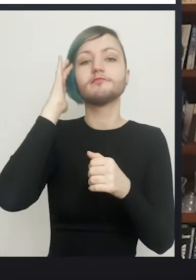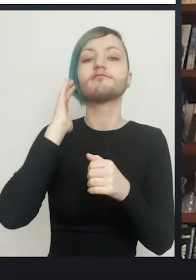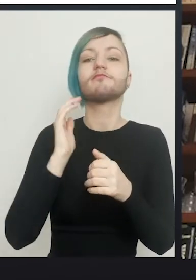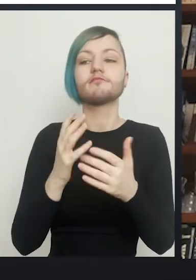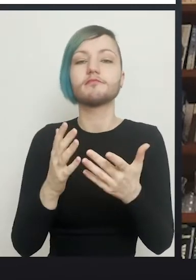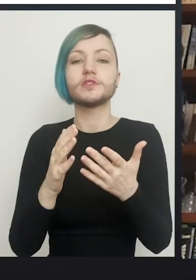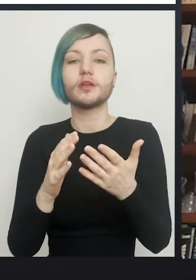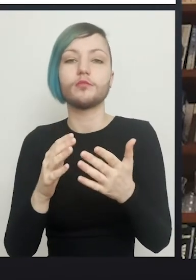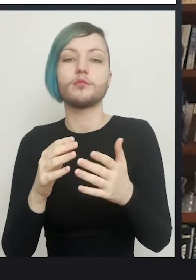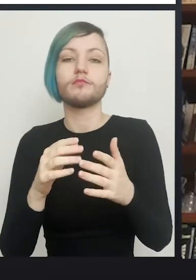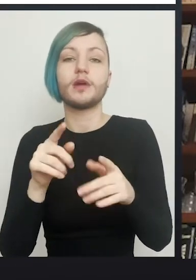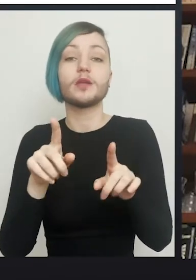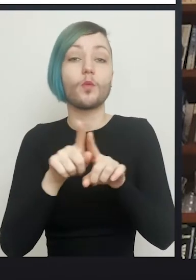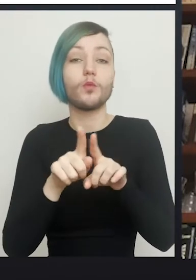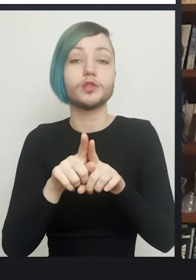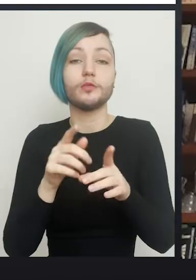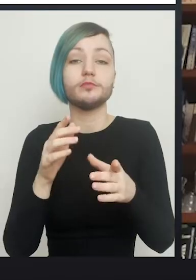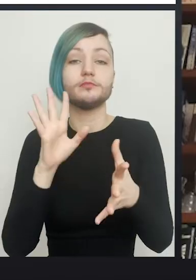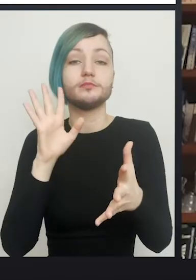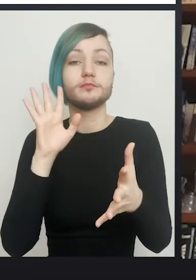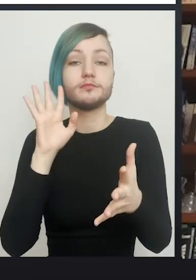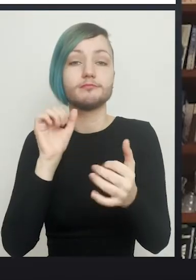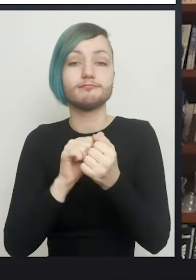nerve and blood supply, which just simply feeds the tip of the penis,